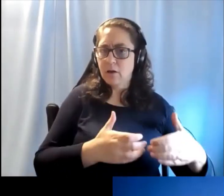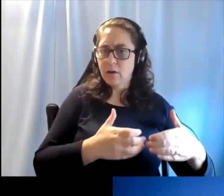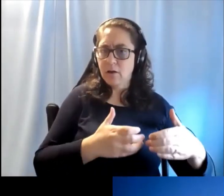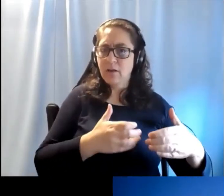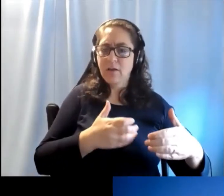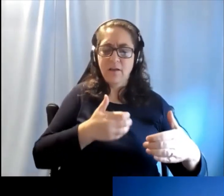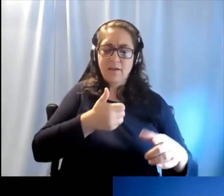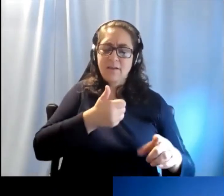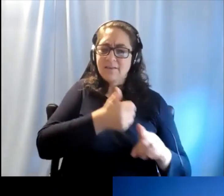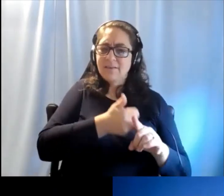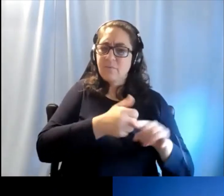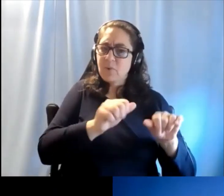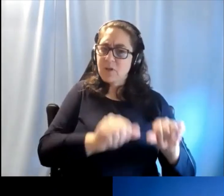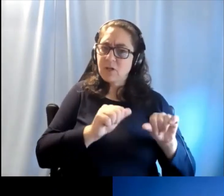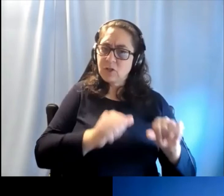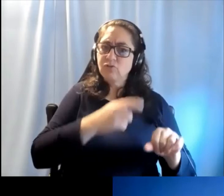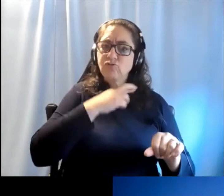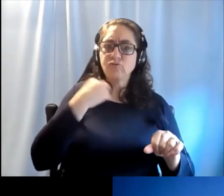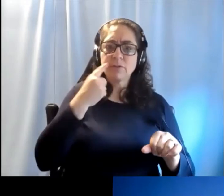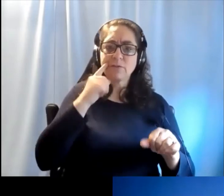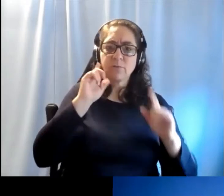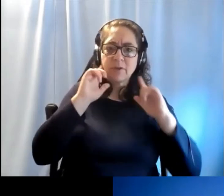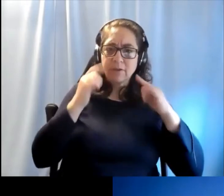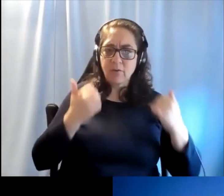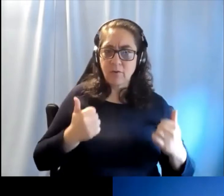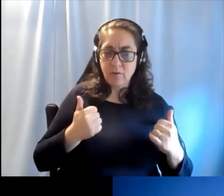potentially at risk of hearing loss.